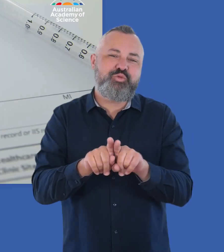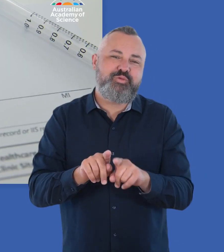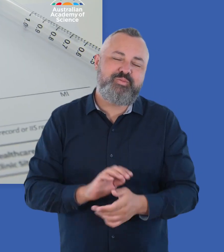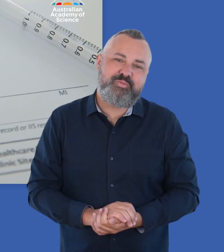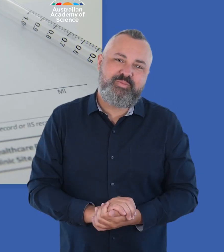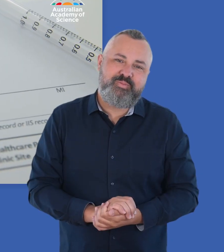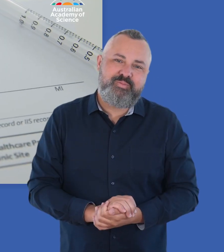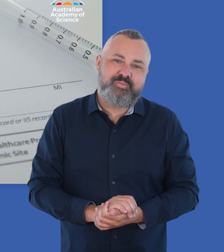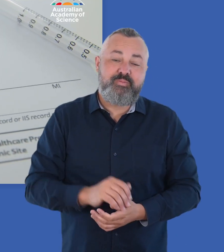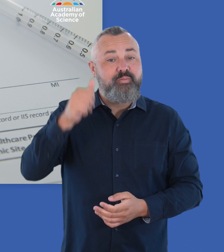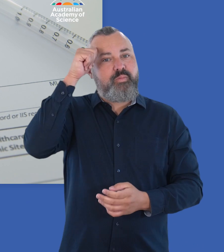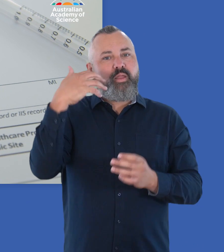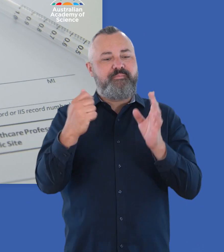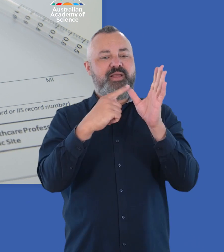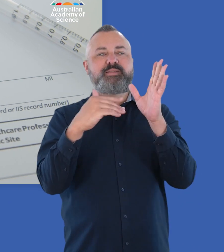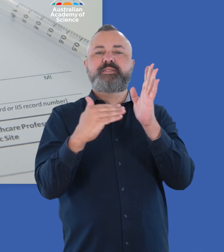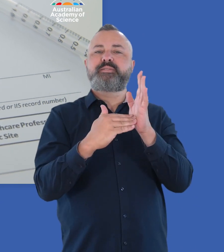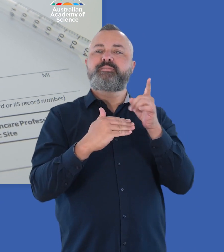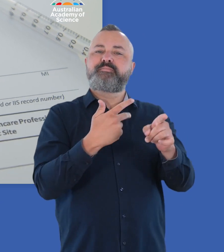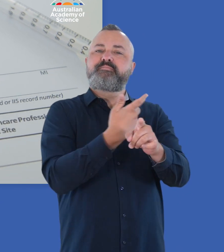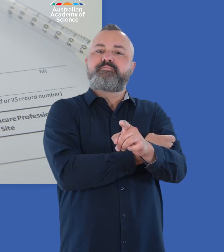There are small risks associated with vaccines,